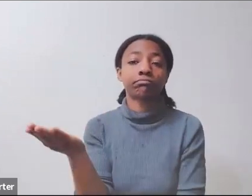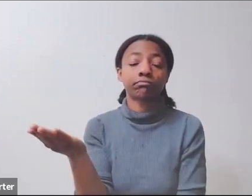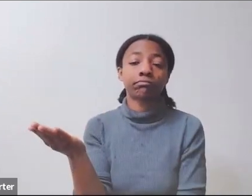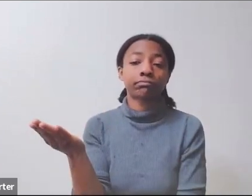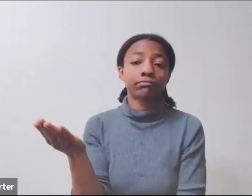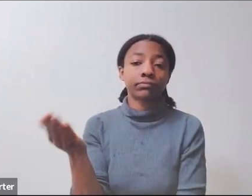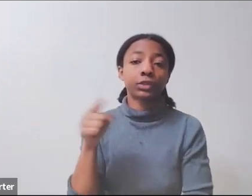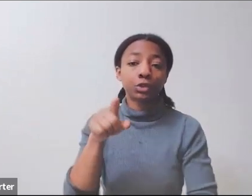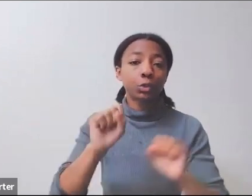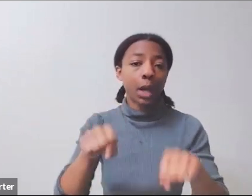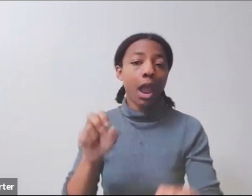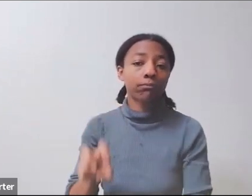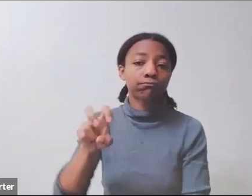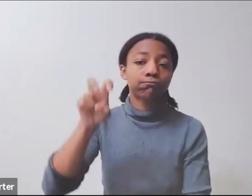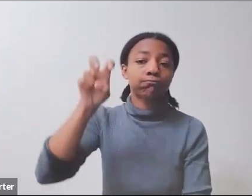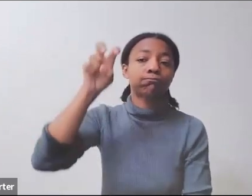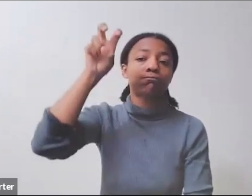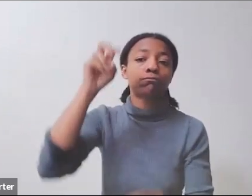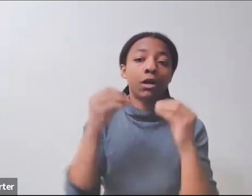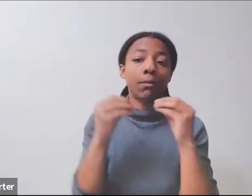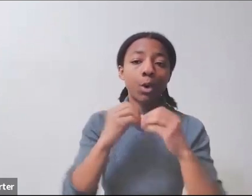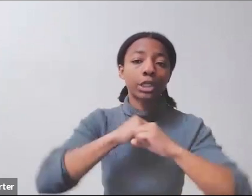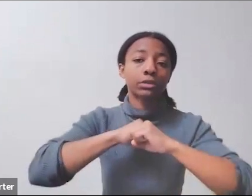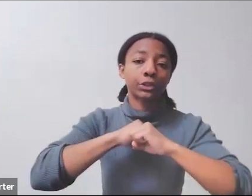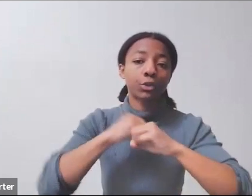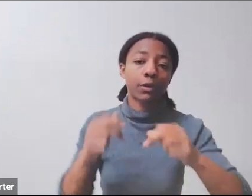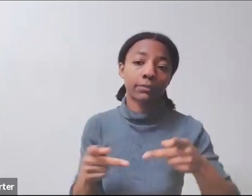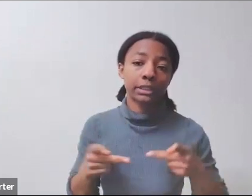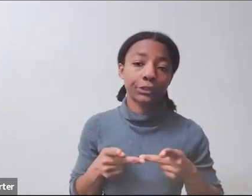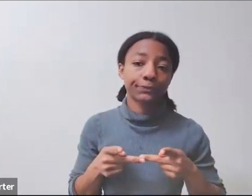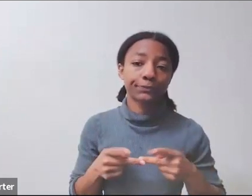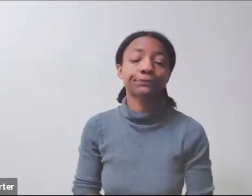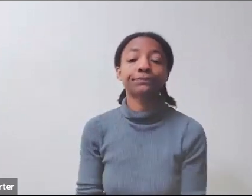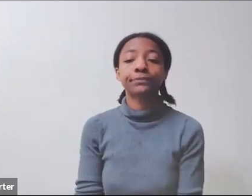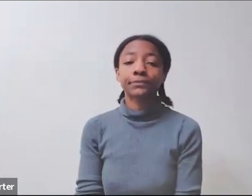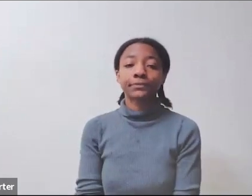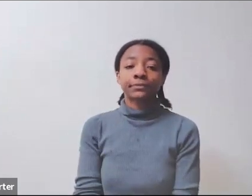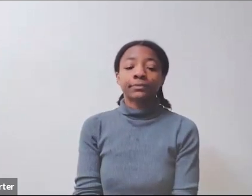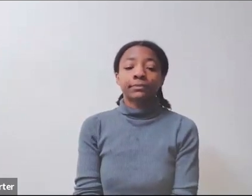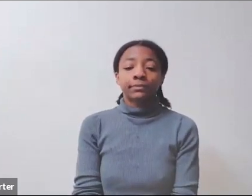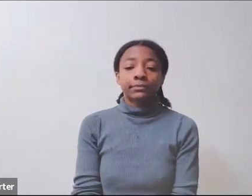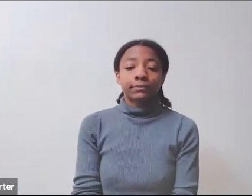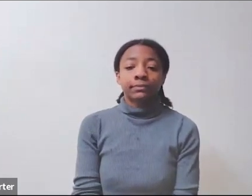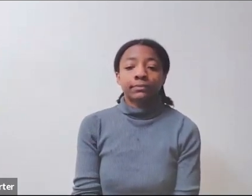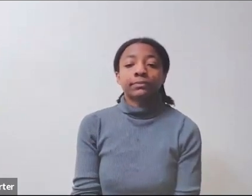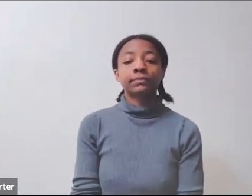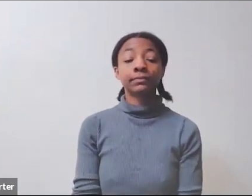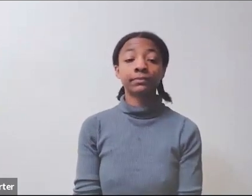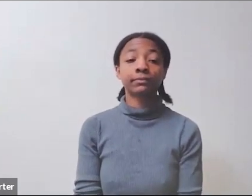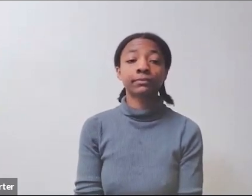Next. There are also opportunities for fellowships and for internships.